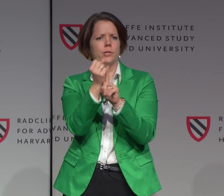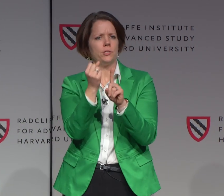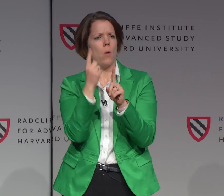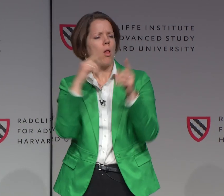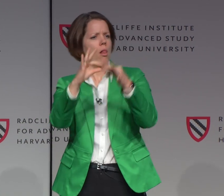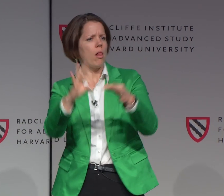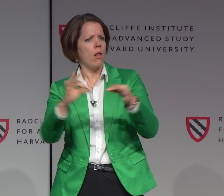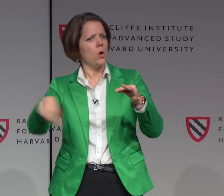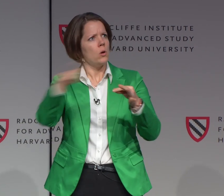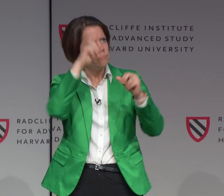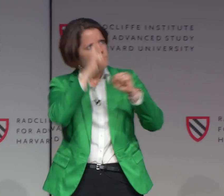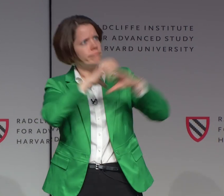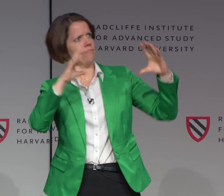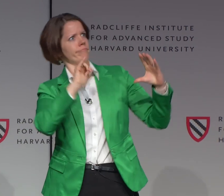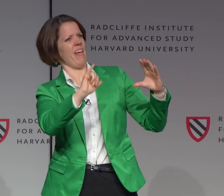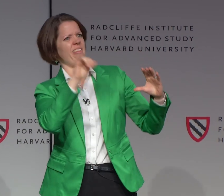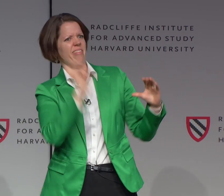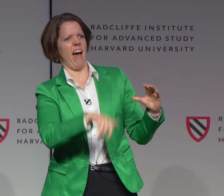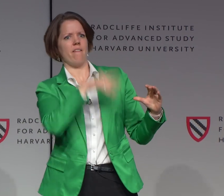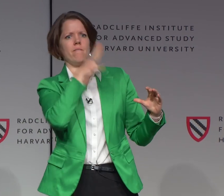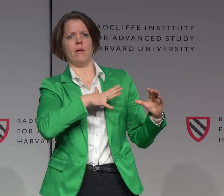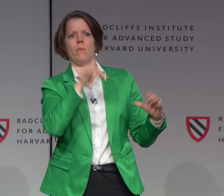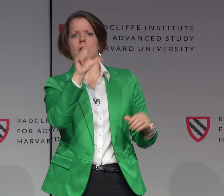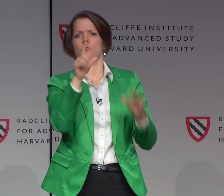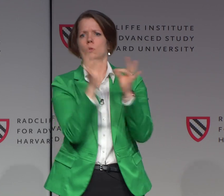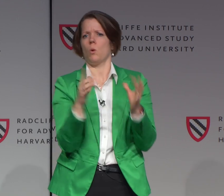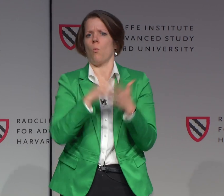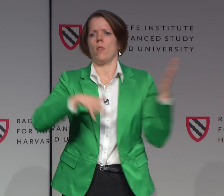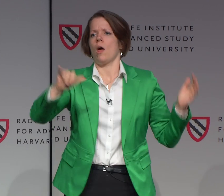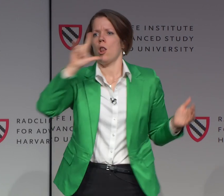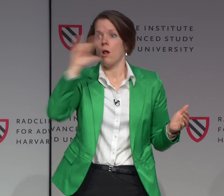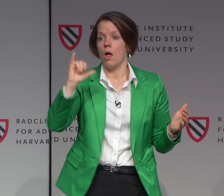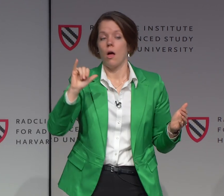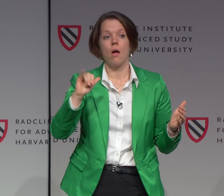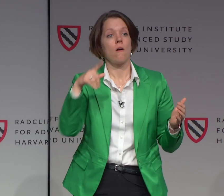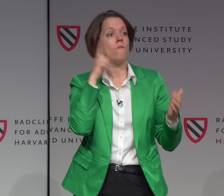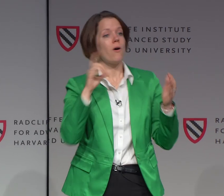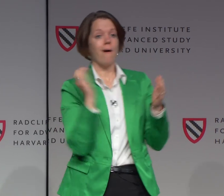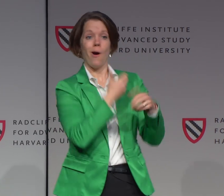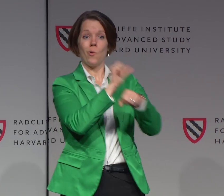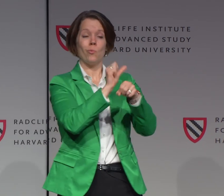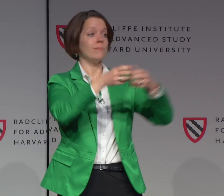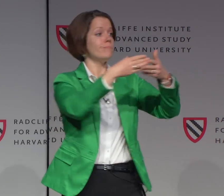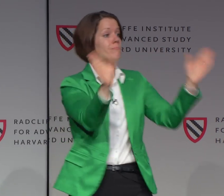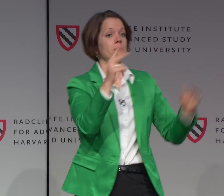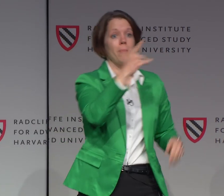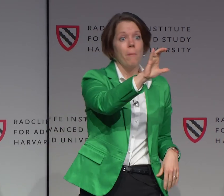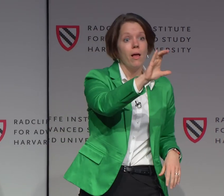And I have two scenarios and anecdotes to show what it looks like as an American Sign Language